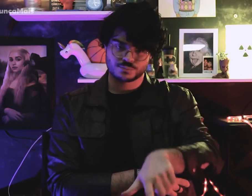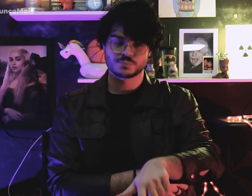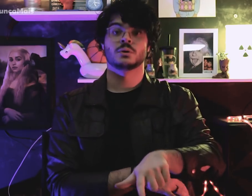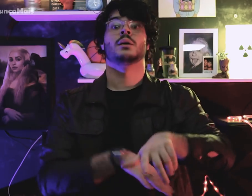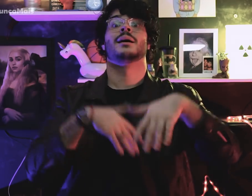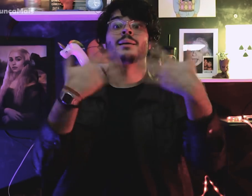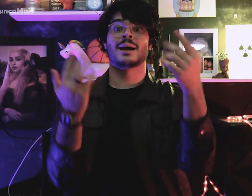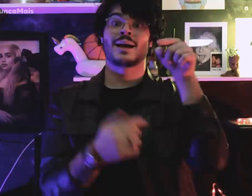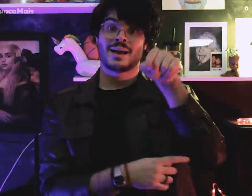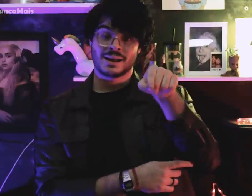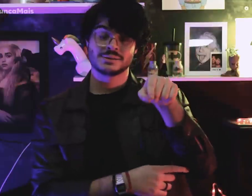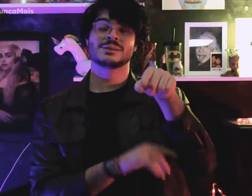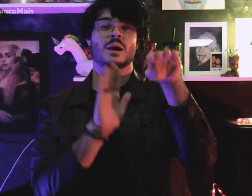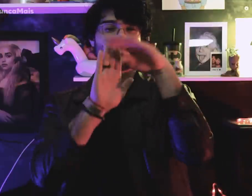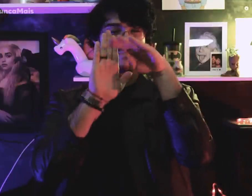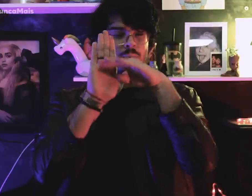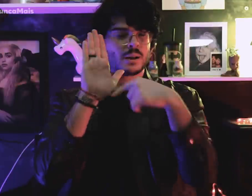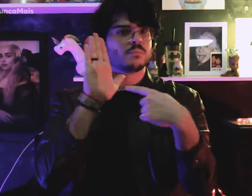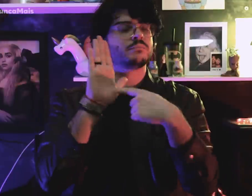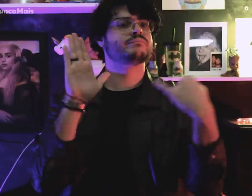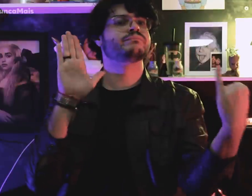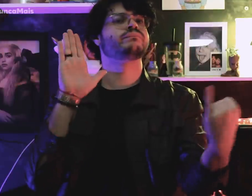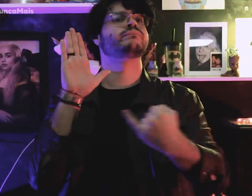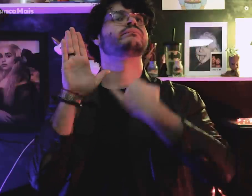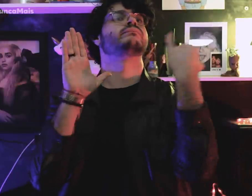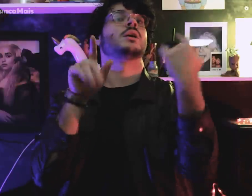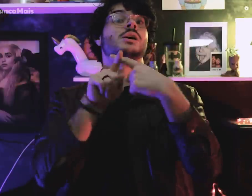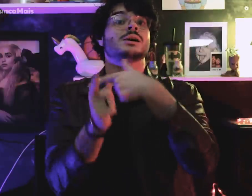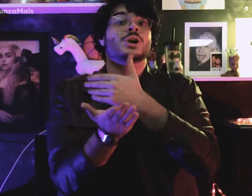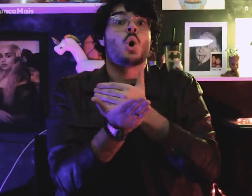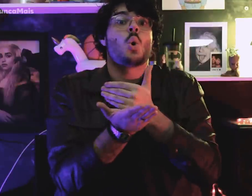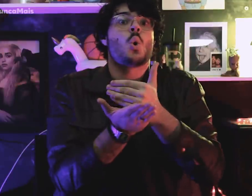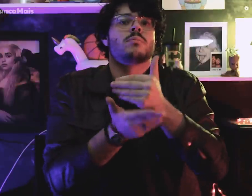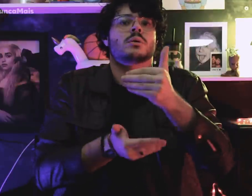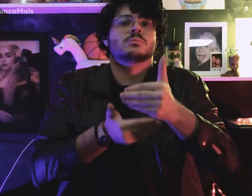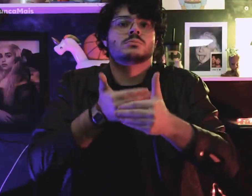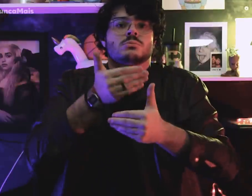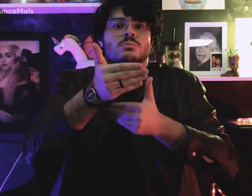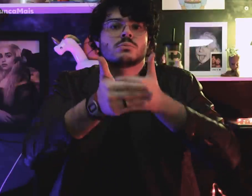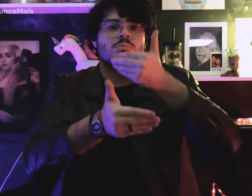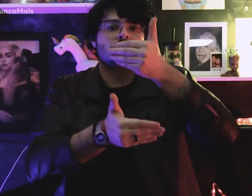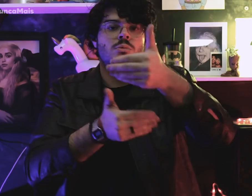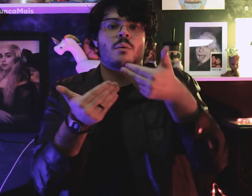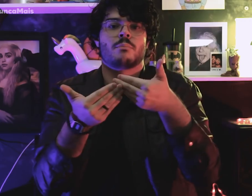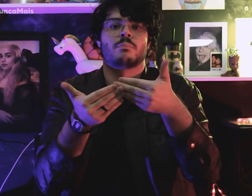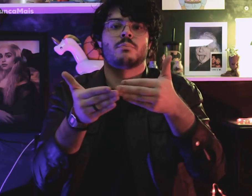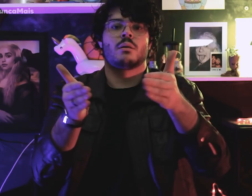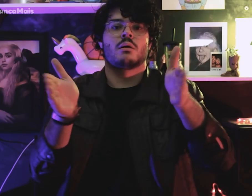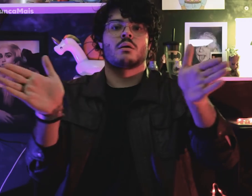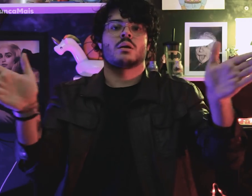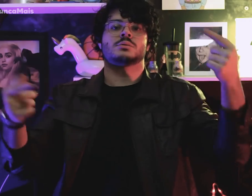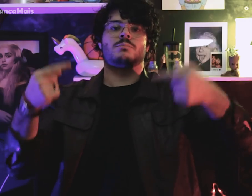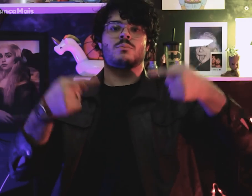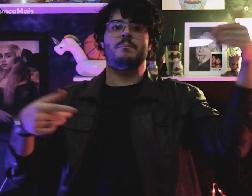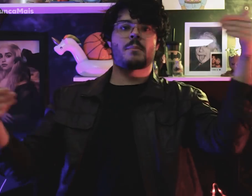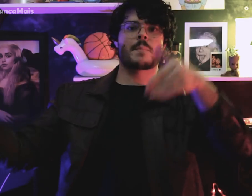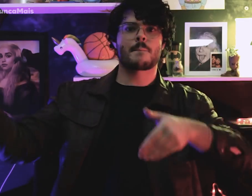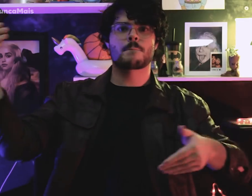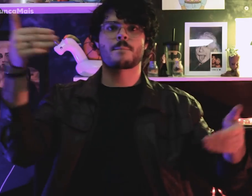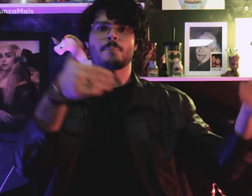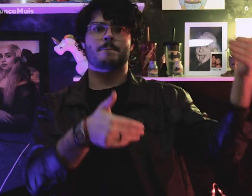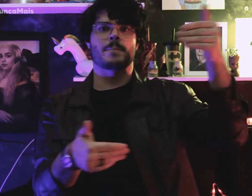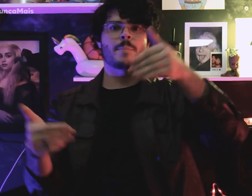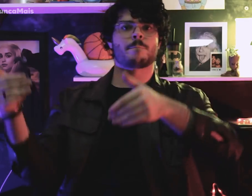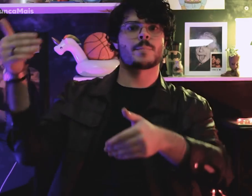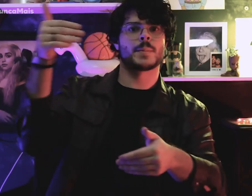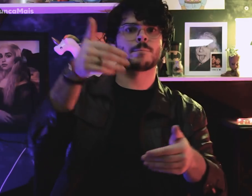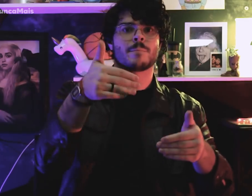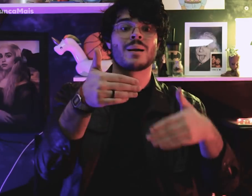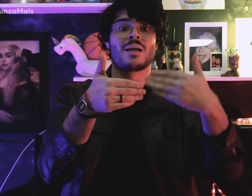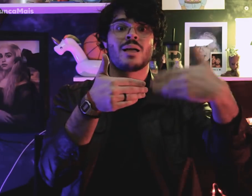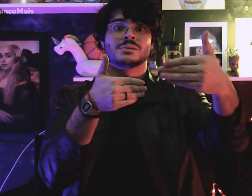Foram medidas importantes para o processo de abertura política,